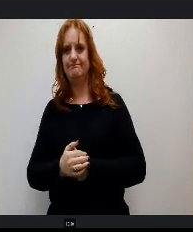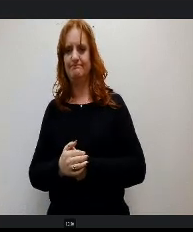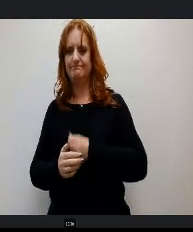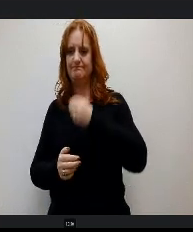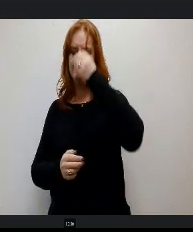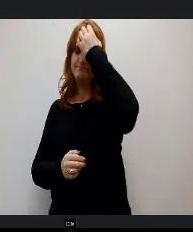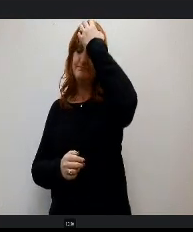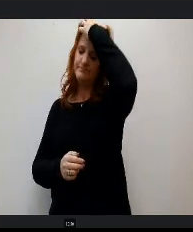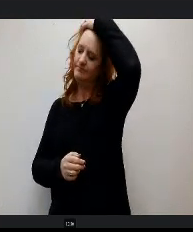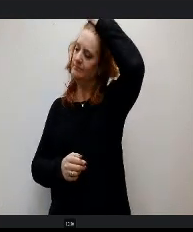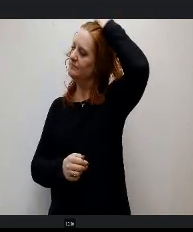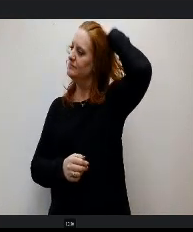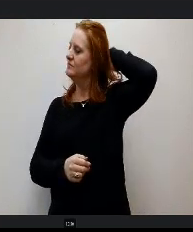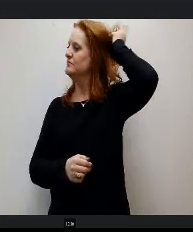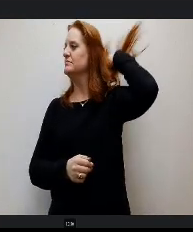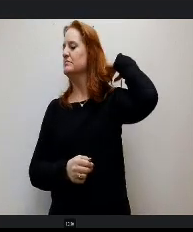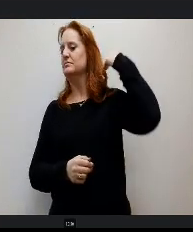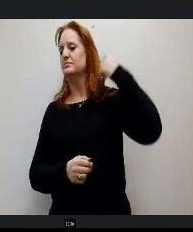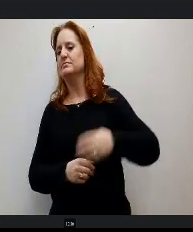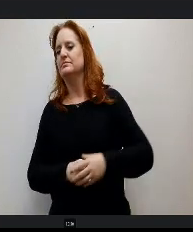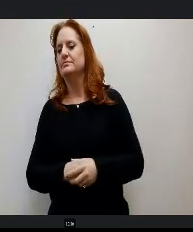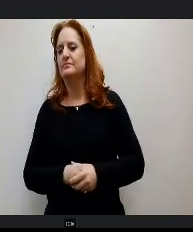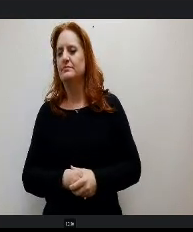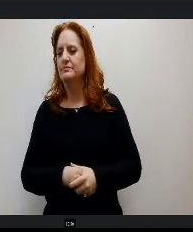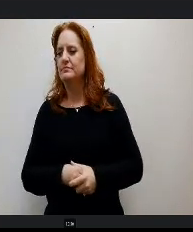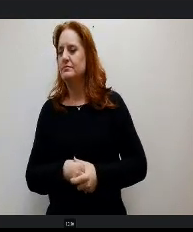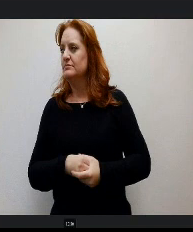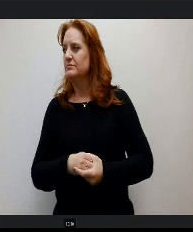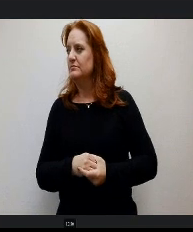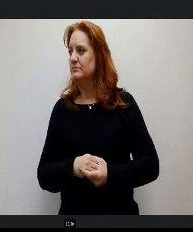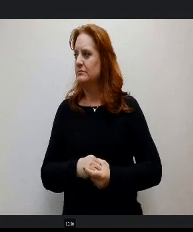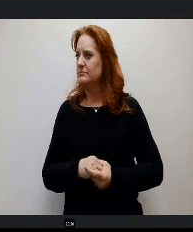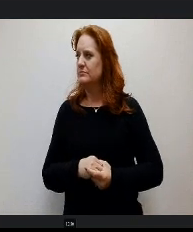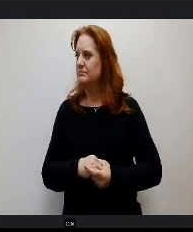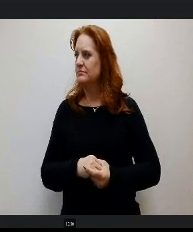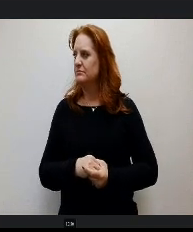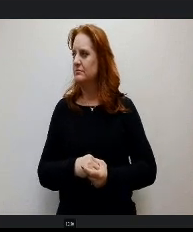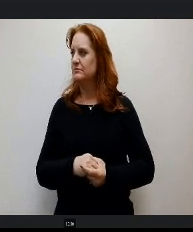Before. I'm gonna go a little bit out of order. I'm gonna